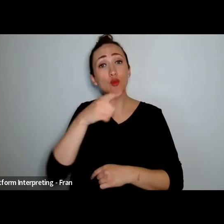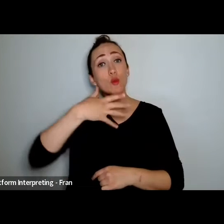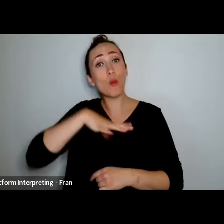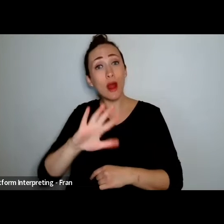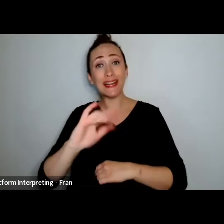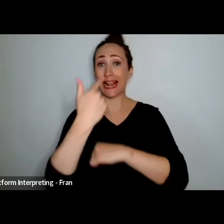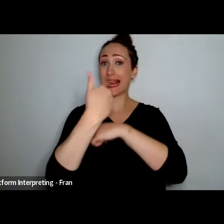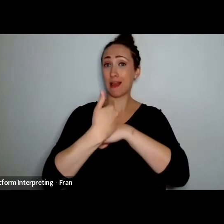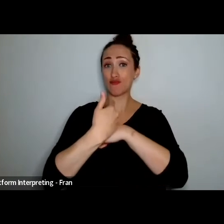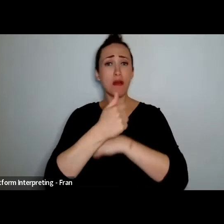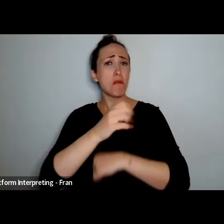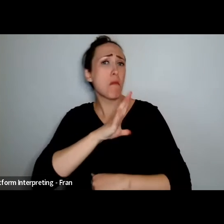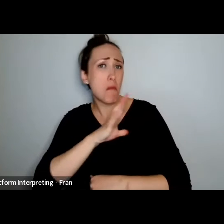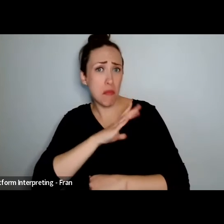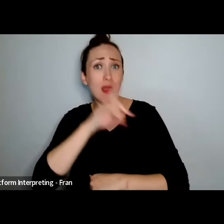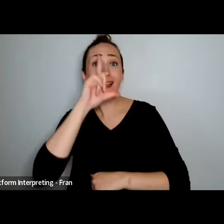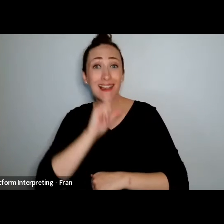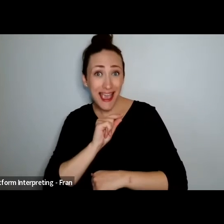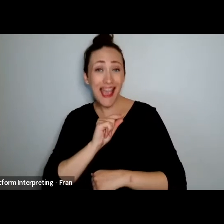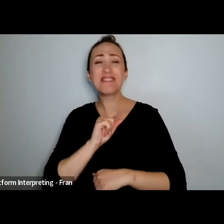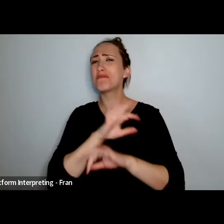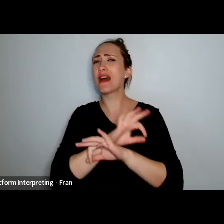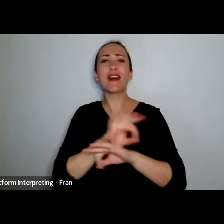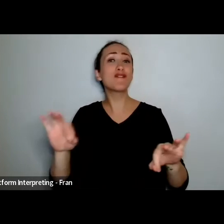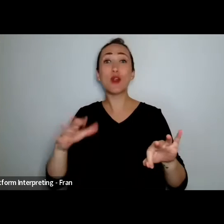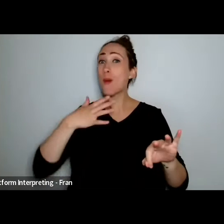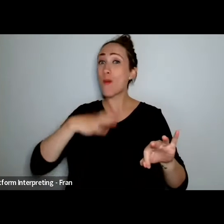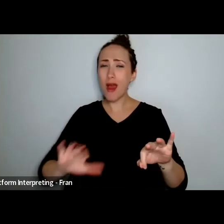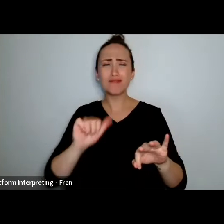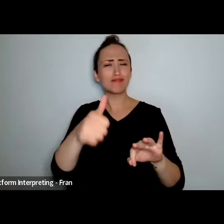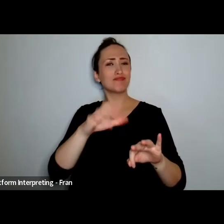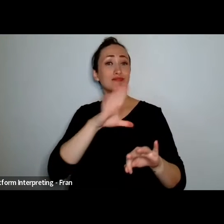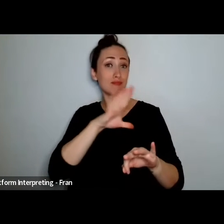want it on that is no problem at all. If you're looking at your screen and you're just seeing a